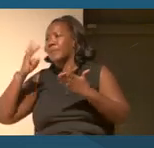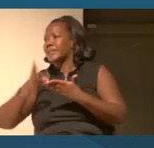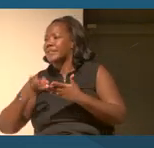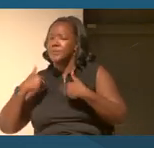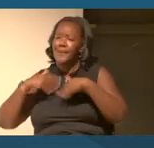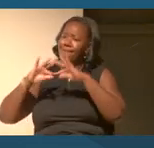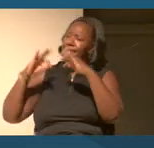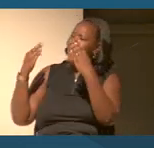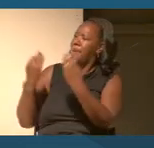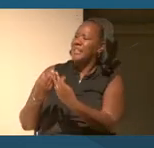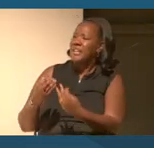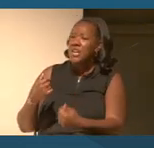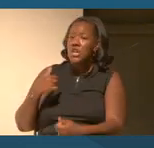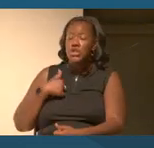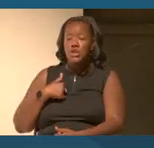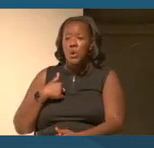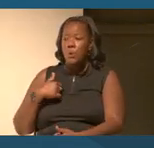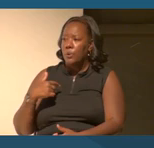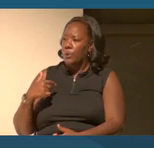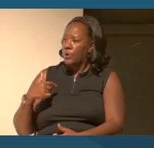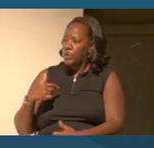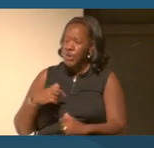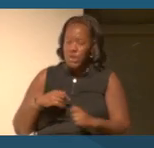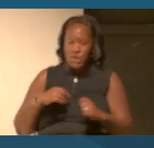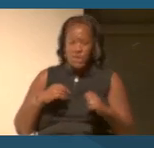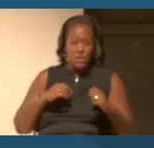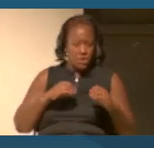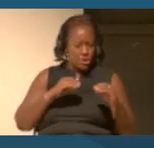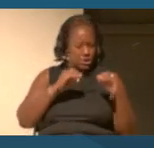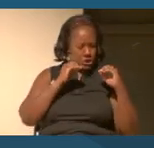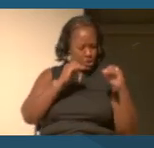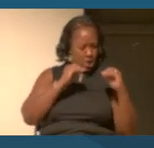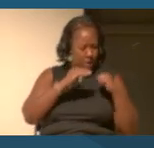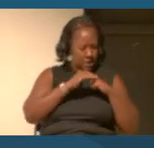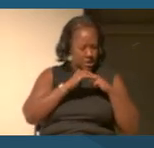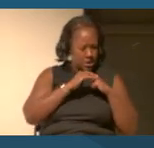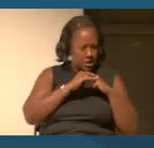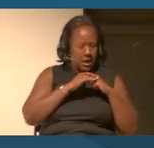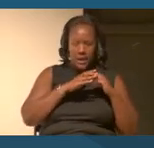So you're taught on one level, you know, there's a different reality.